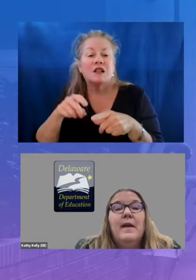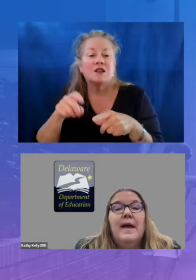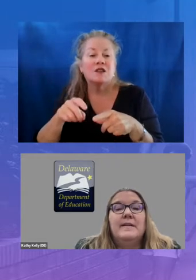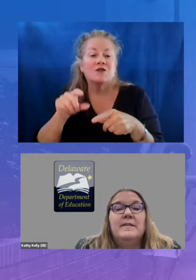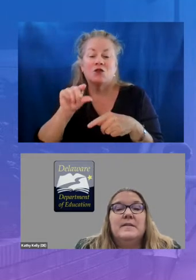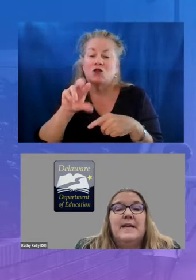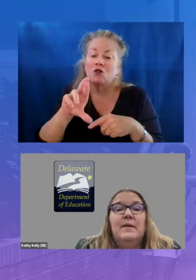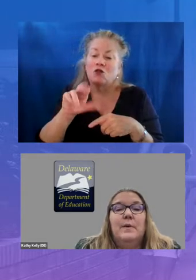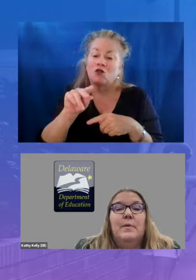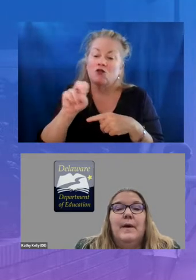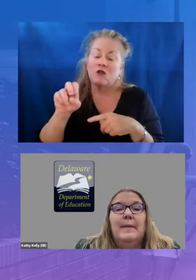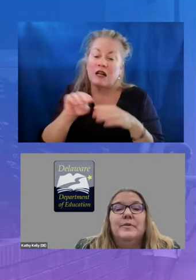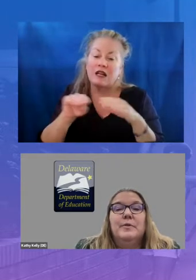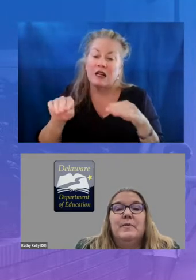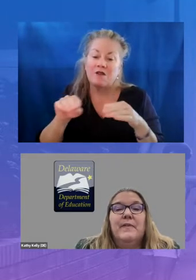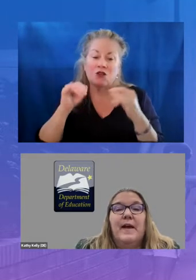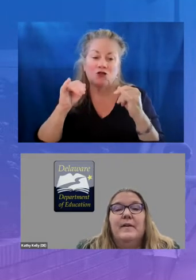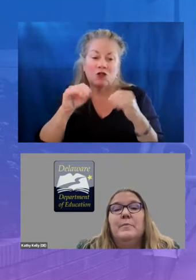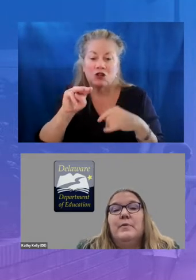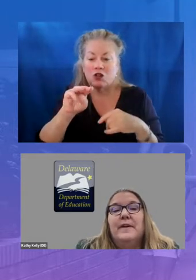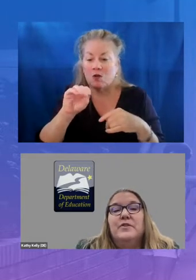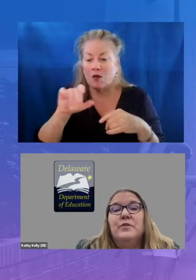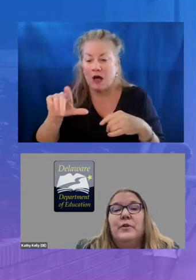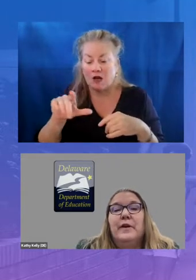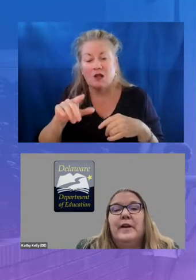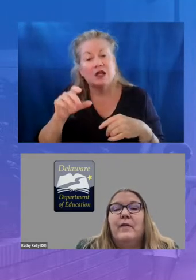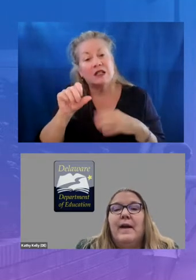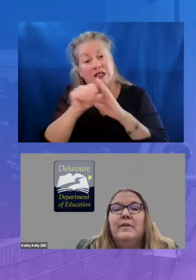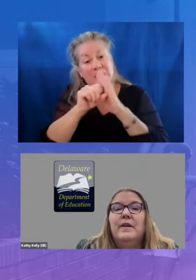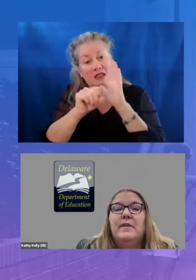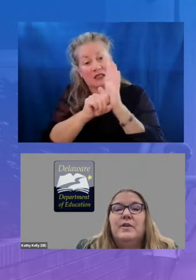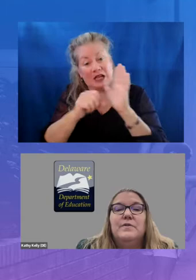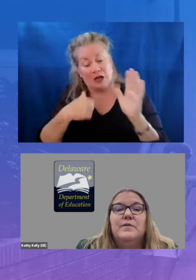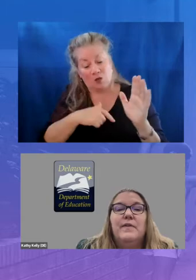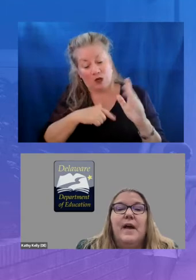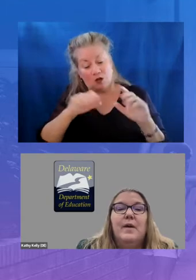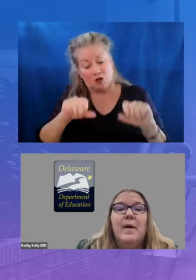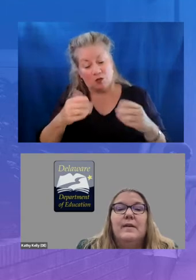as a state we were able to provide professional learning grounded in the use of high-quality